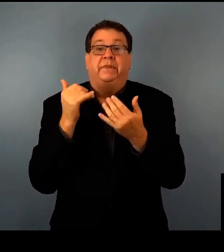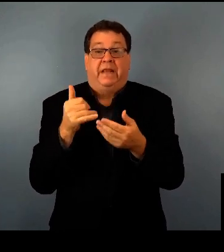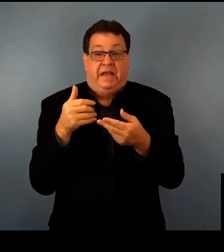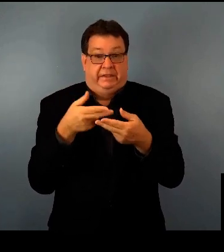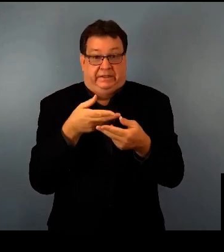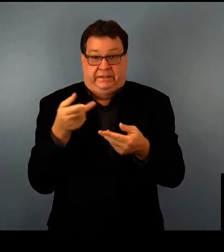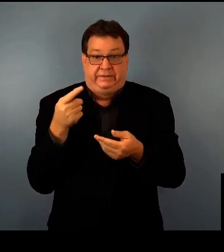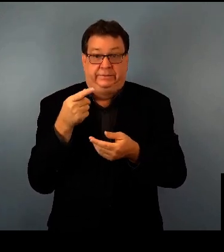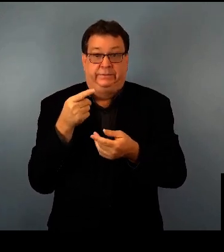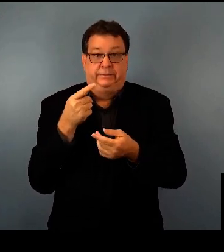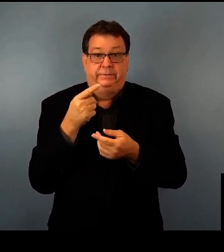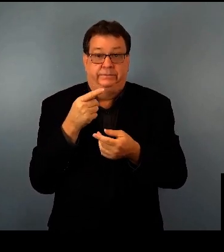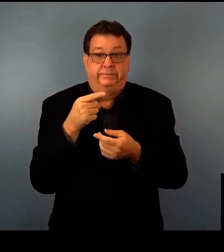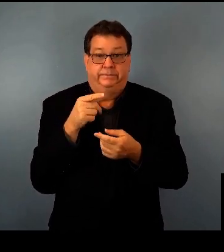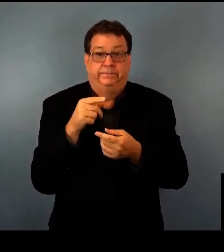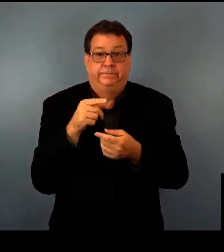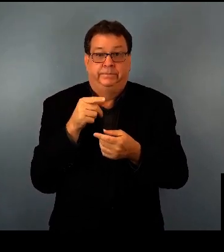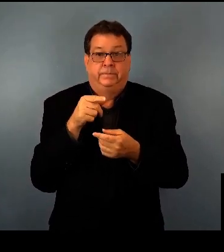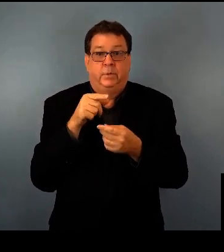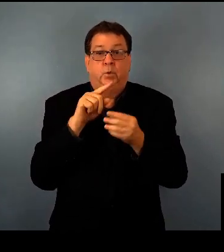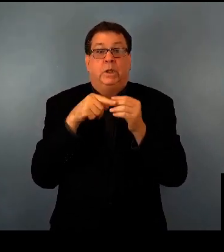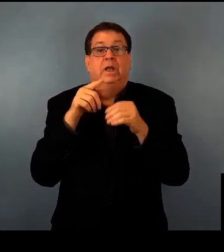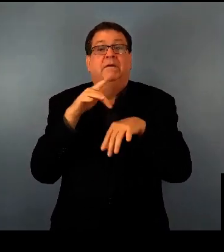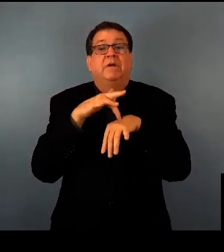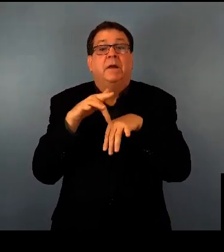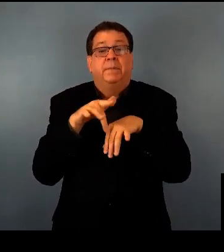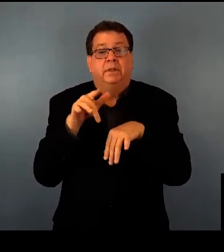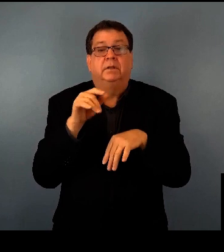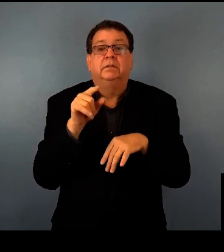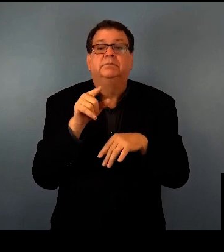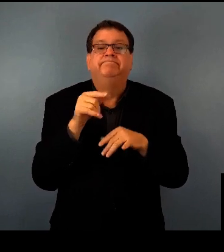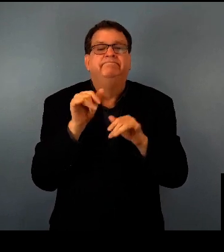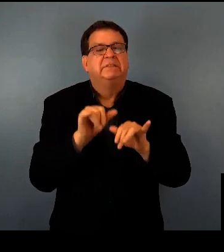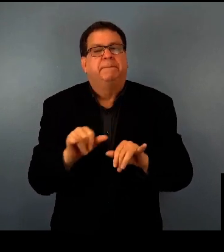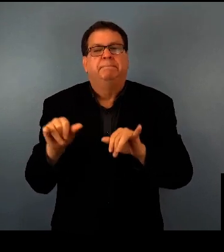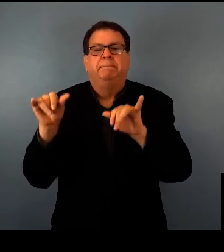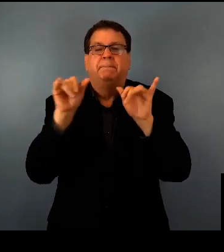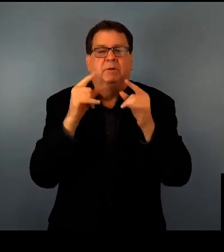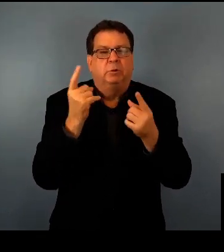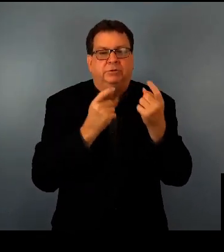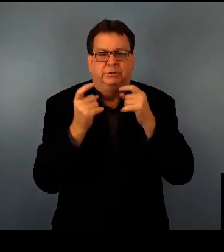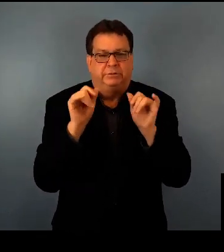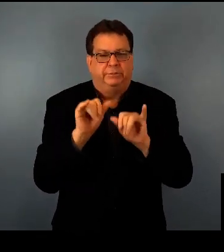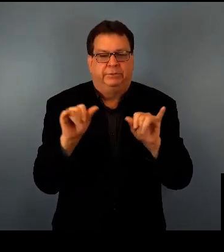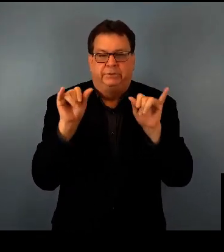Probably the most common question I get about gene therapy is, when will a treatment be available for me?